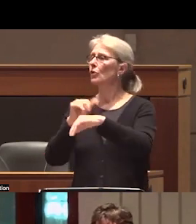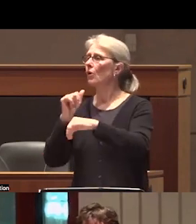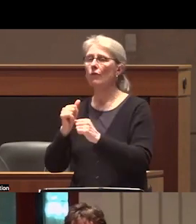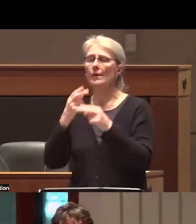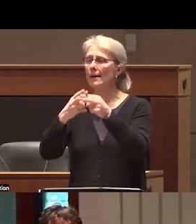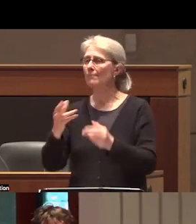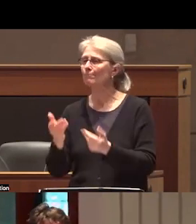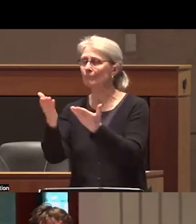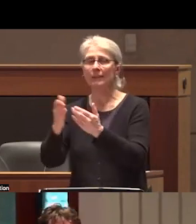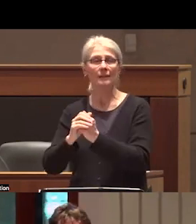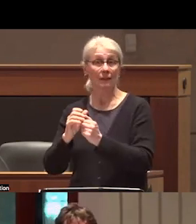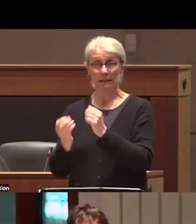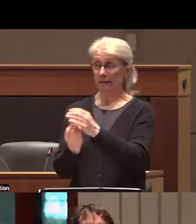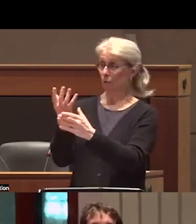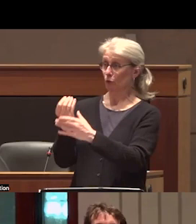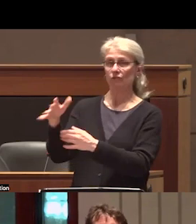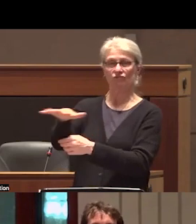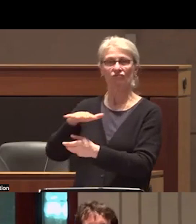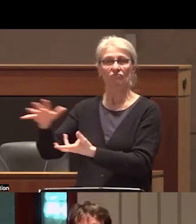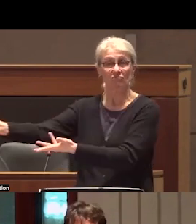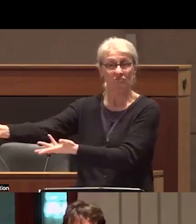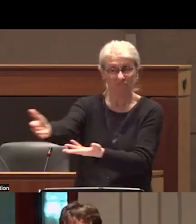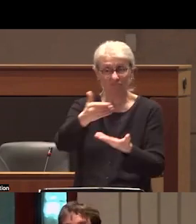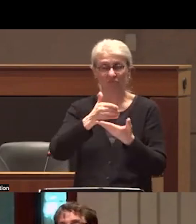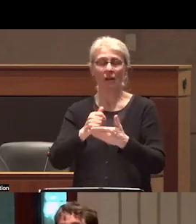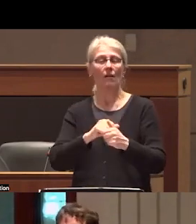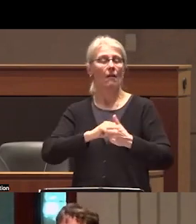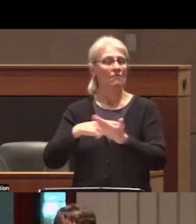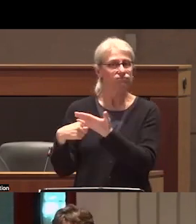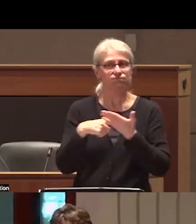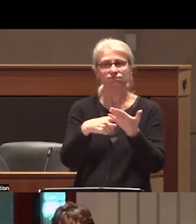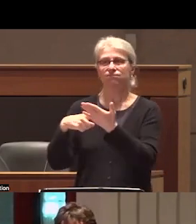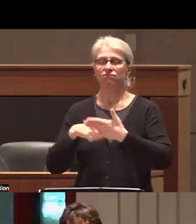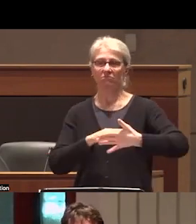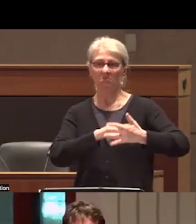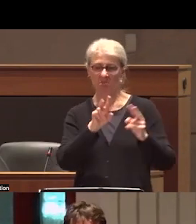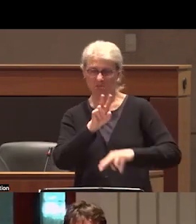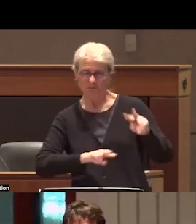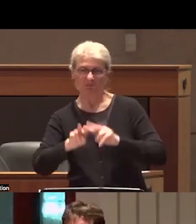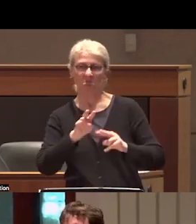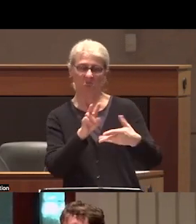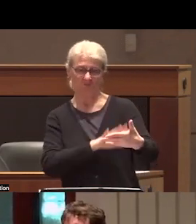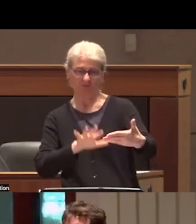spring to consider nominations and after much very Lively discussion the group comes to a consensus